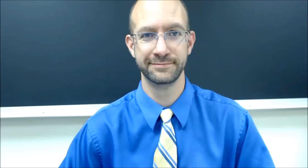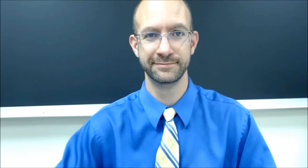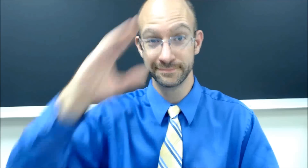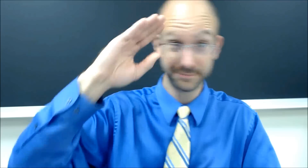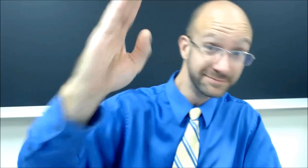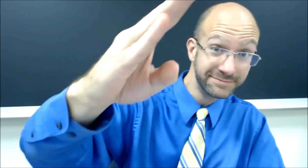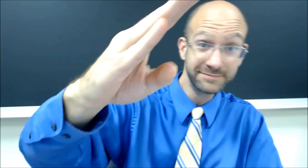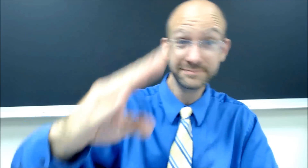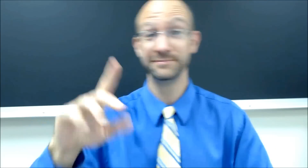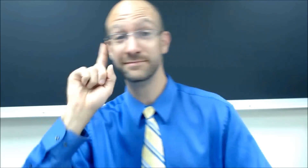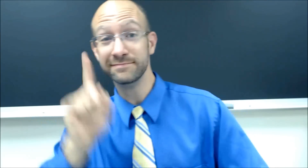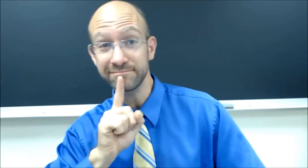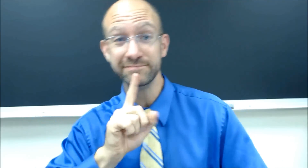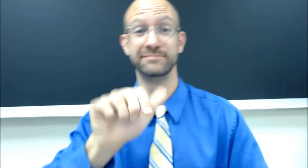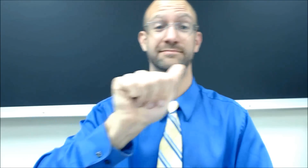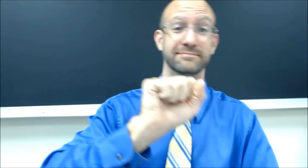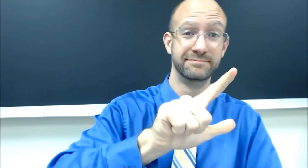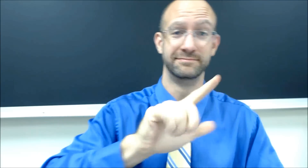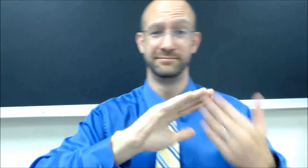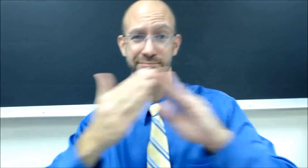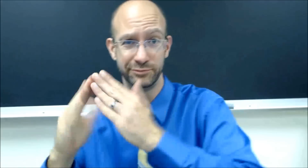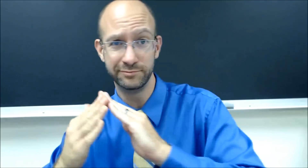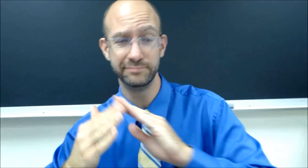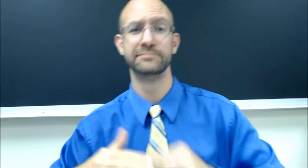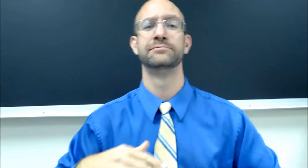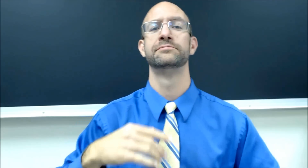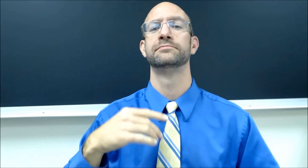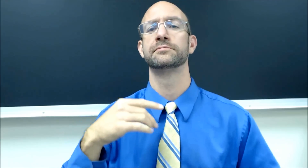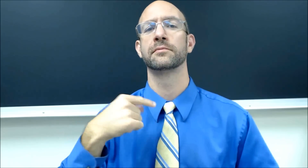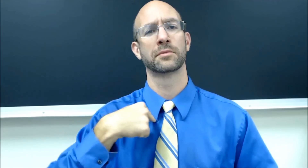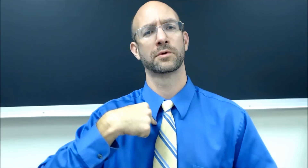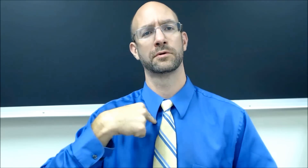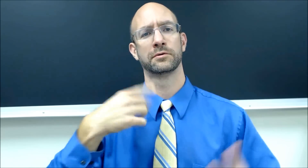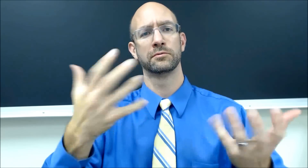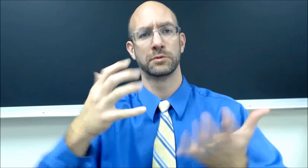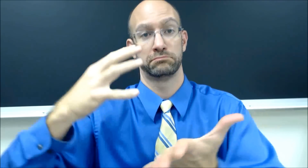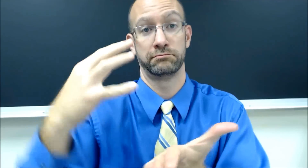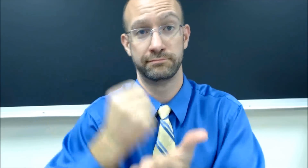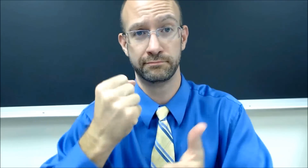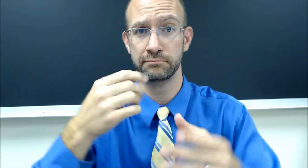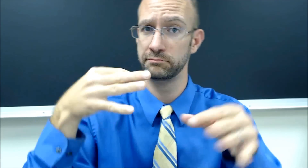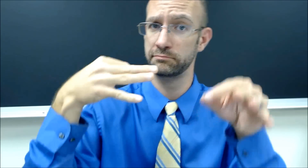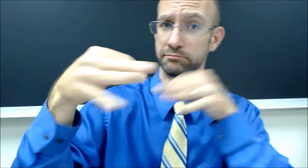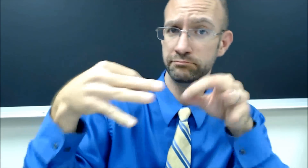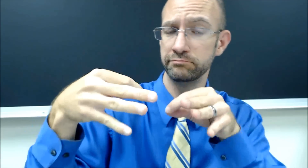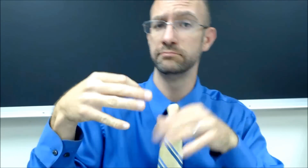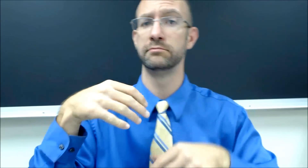Hello Deaf and ASL communities! I would like to take this opportunity to explain